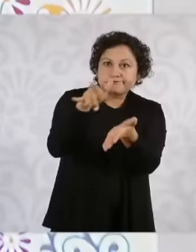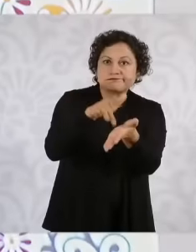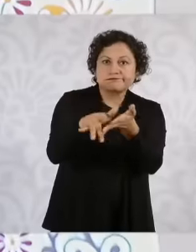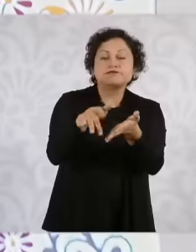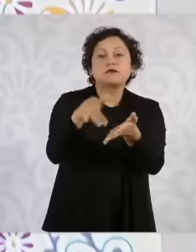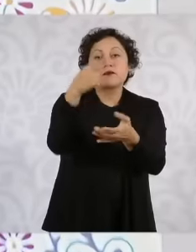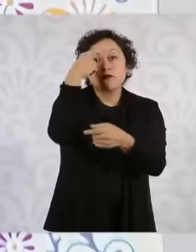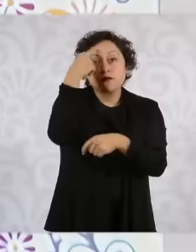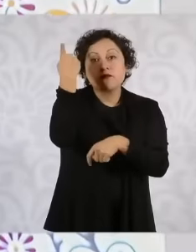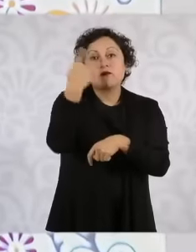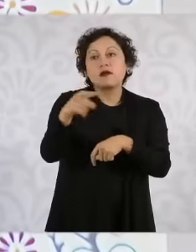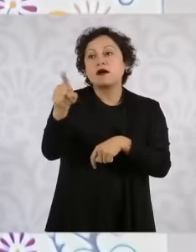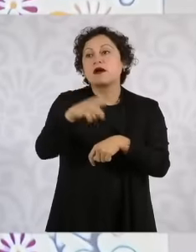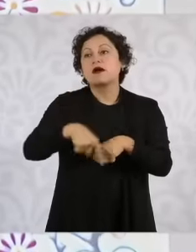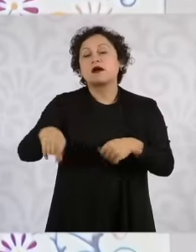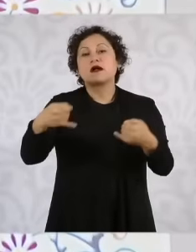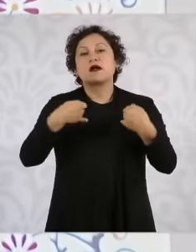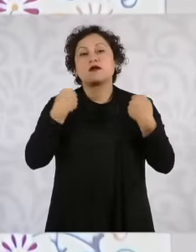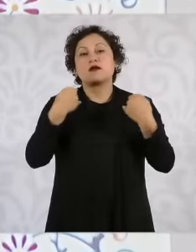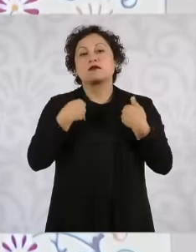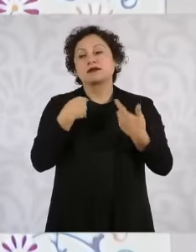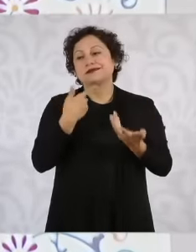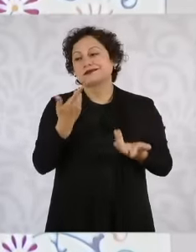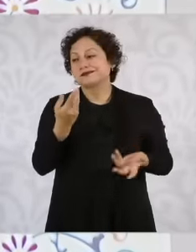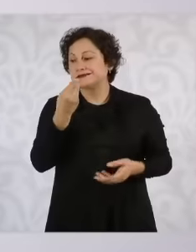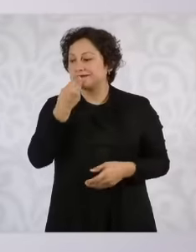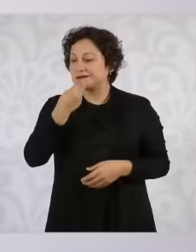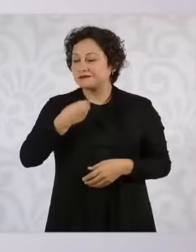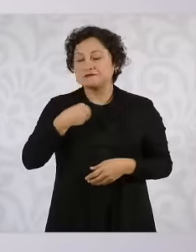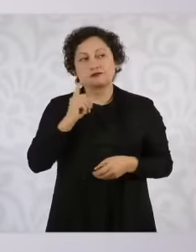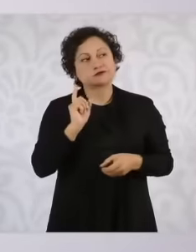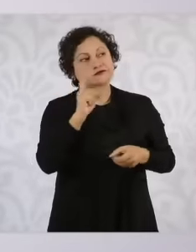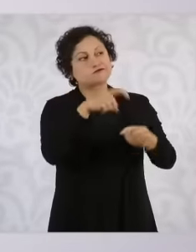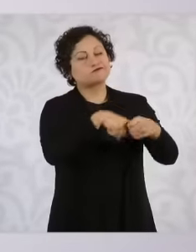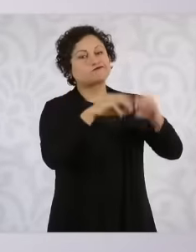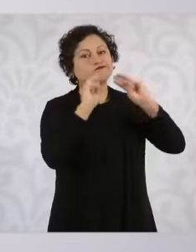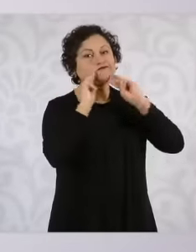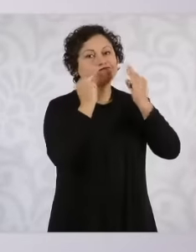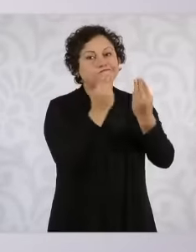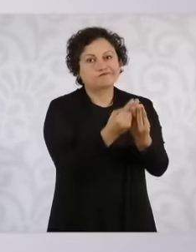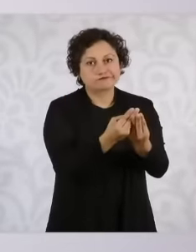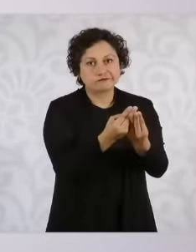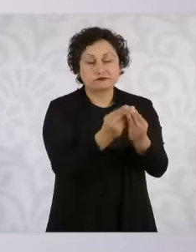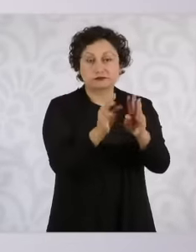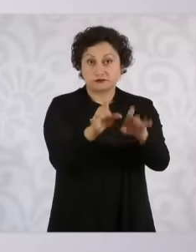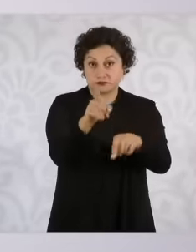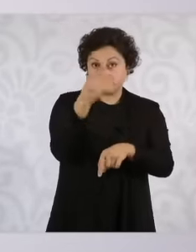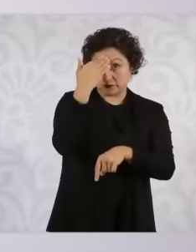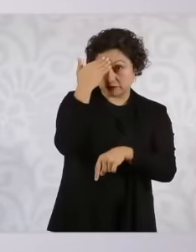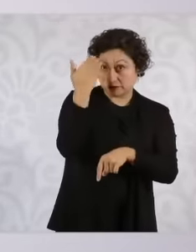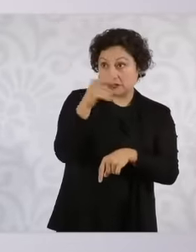to a criminal group Young people get close to criminal groups for various reasons,